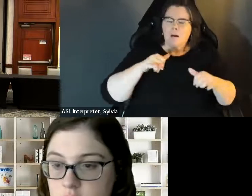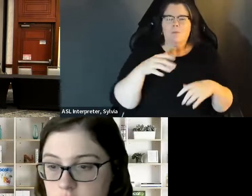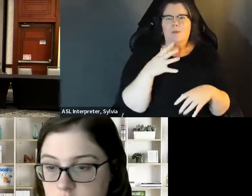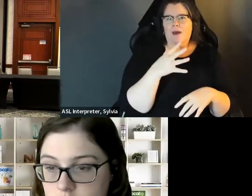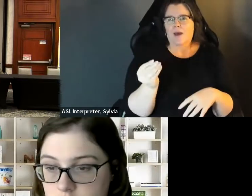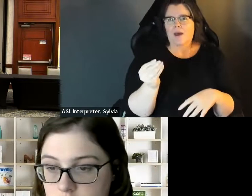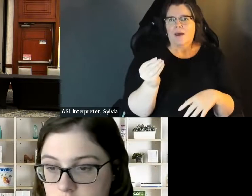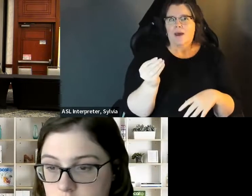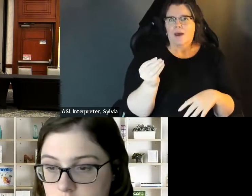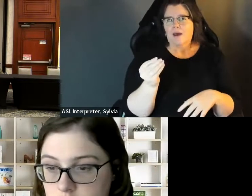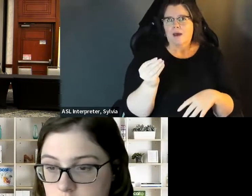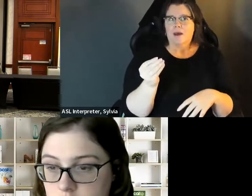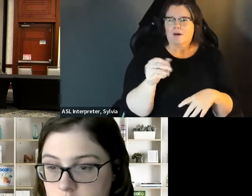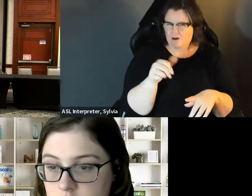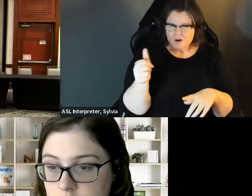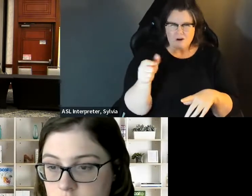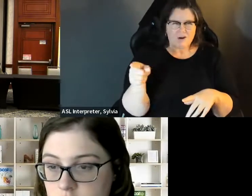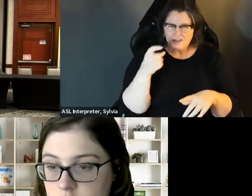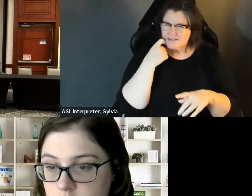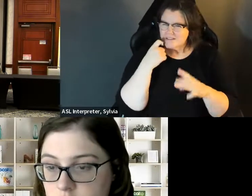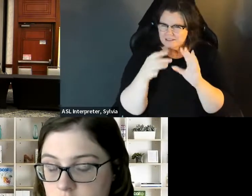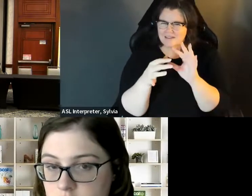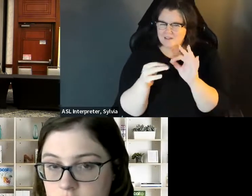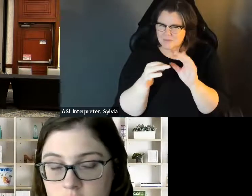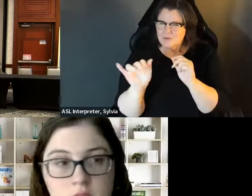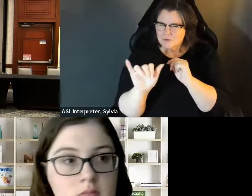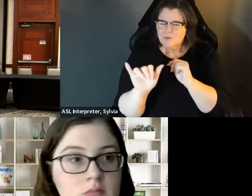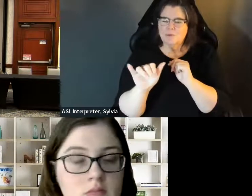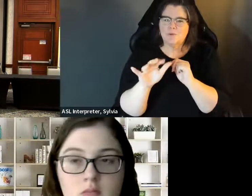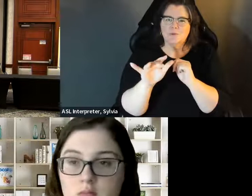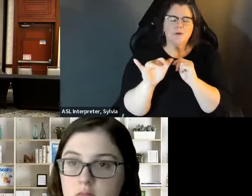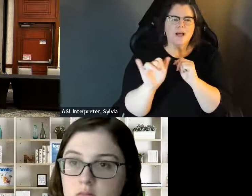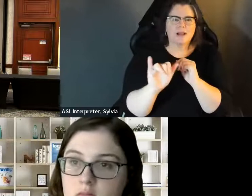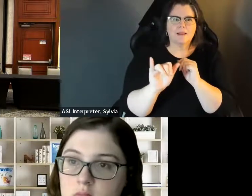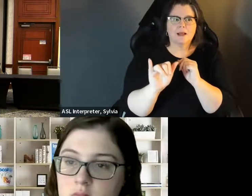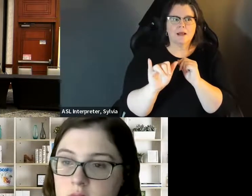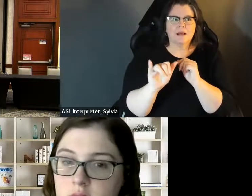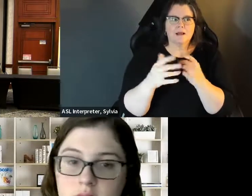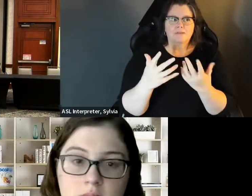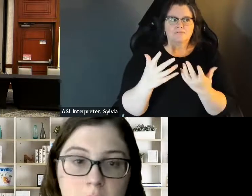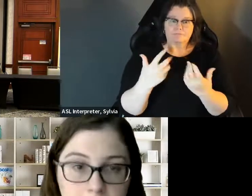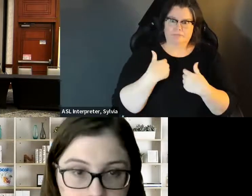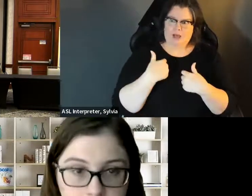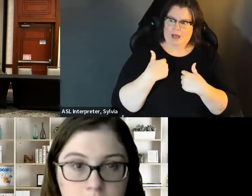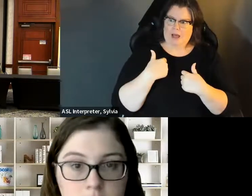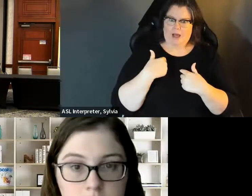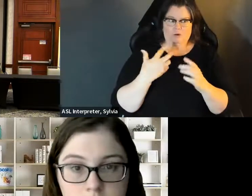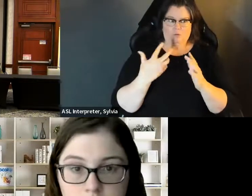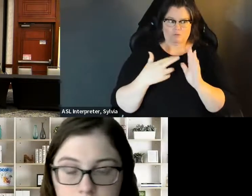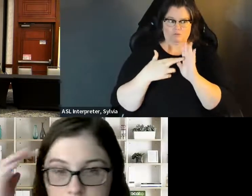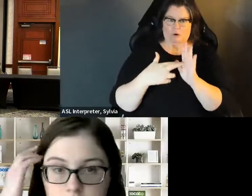It's a spectrum. The aspect, I think, that was also mentioned. no matter what disability you have it's a spectrum. The